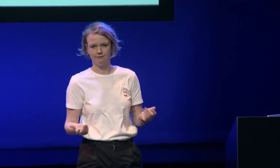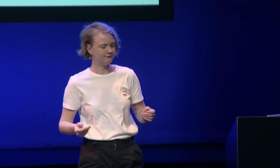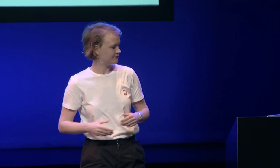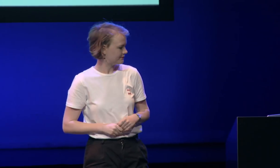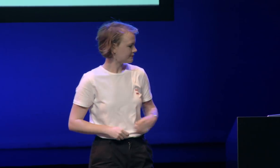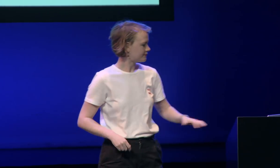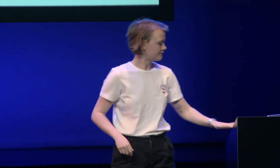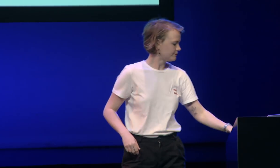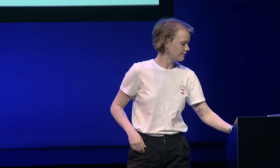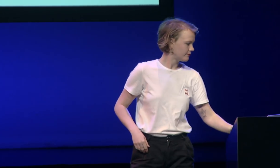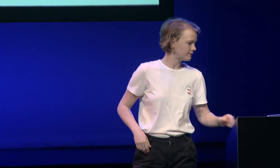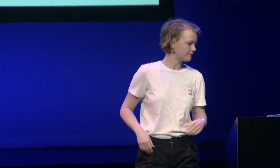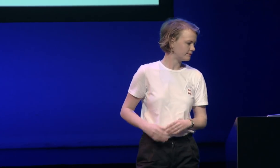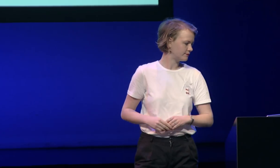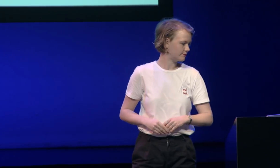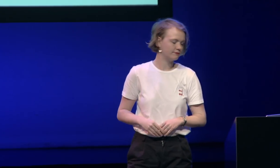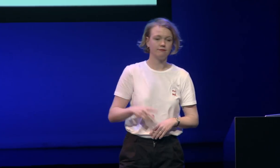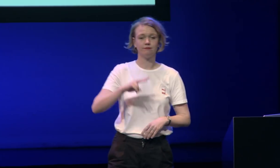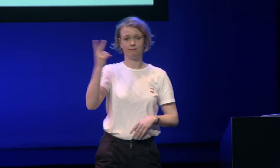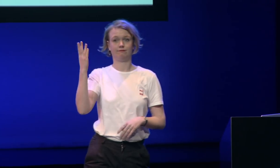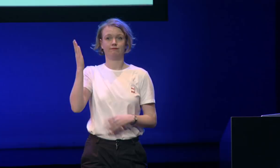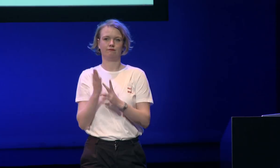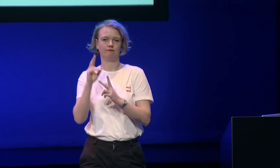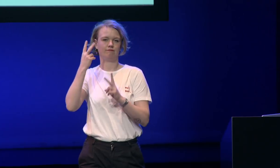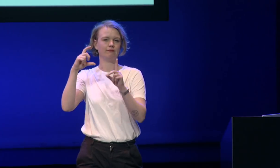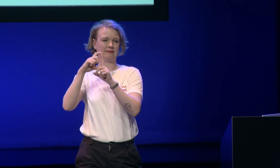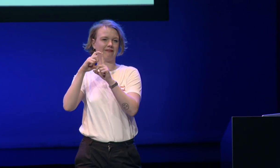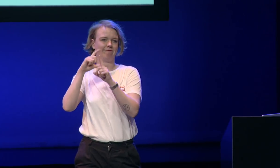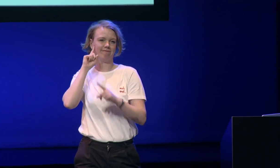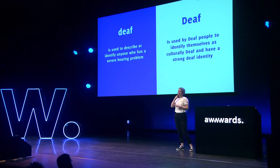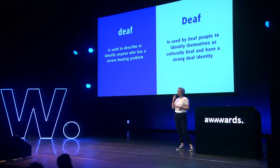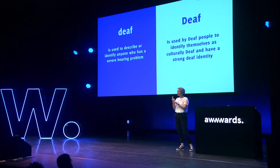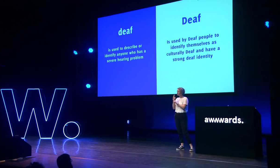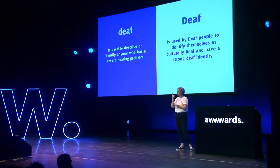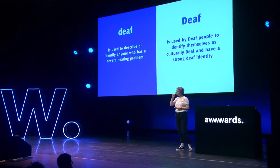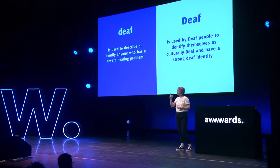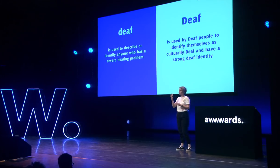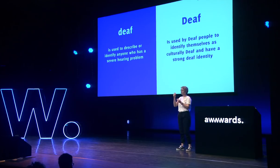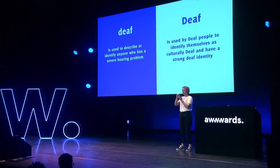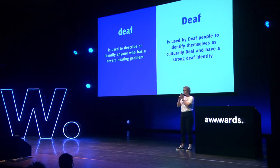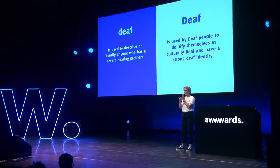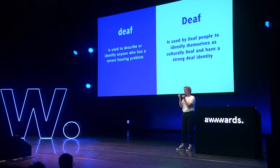and then on the other hand deaf with the capital D is used by deaf people to